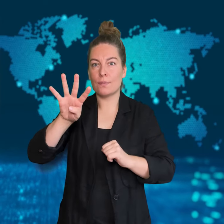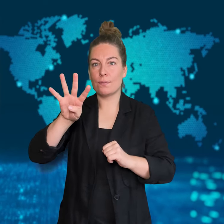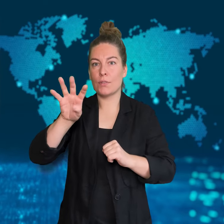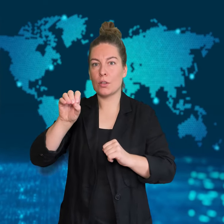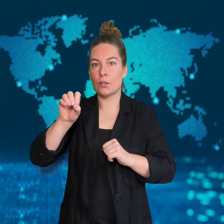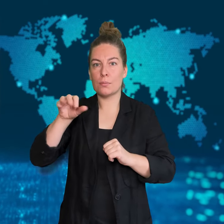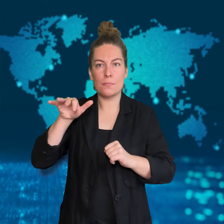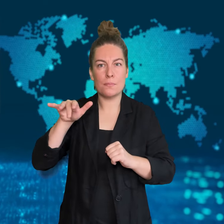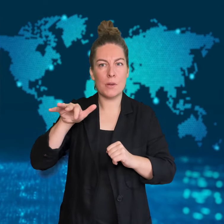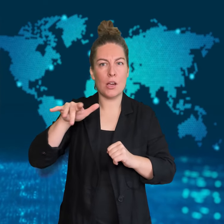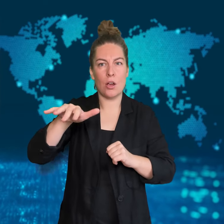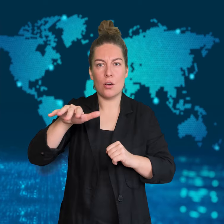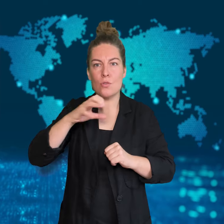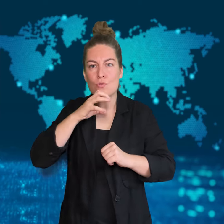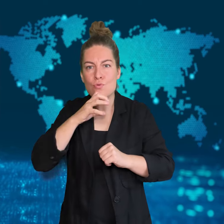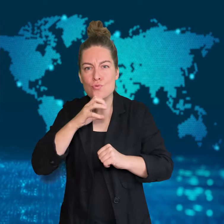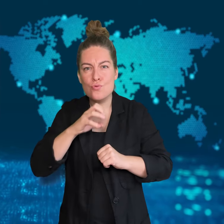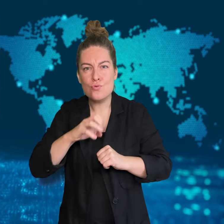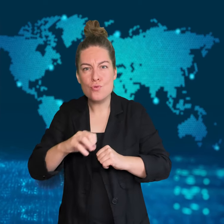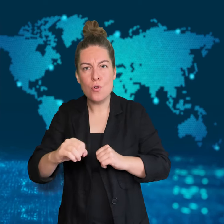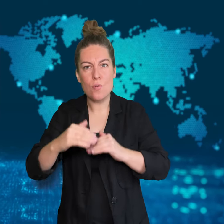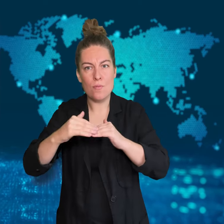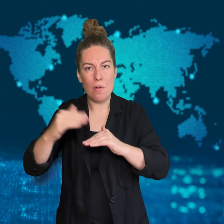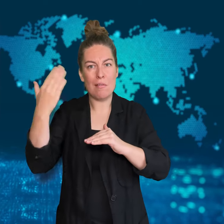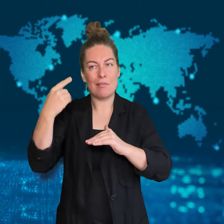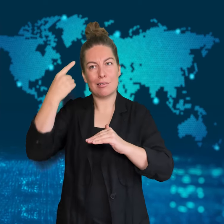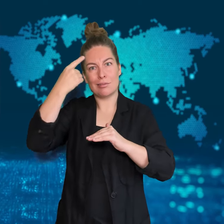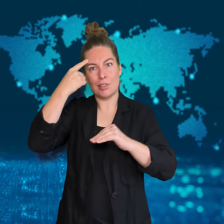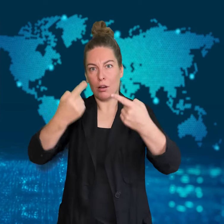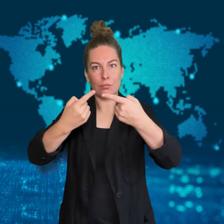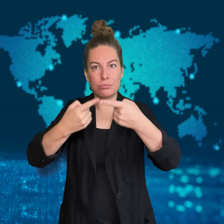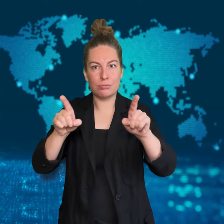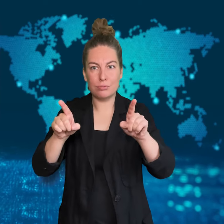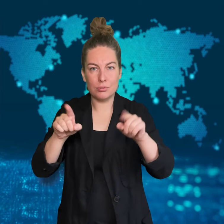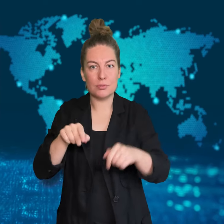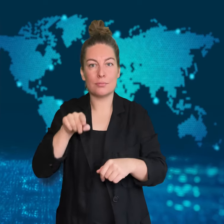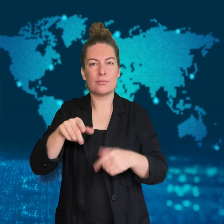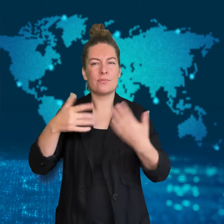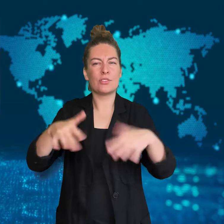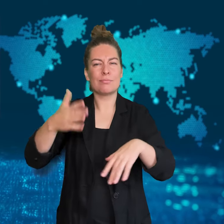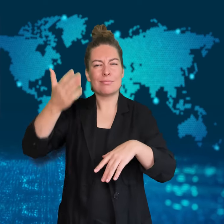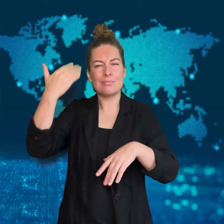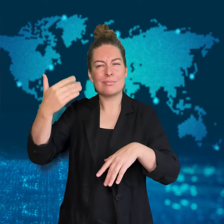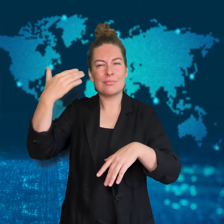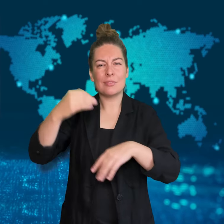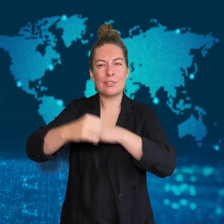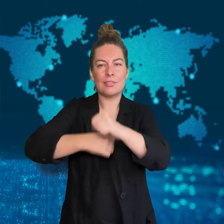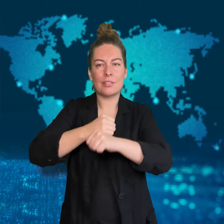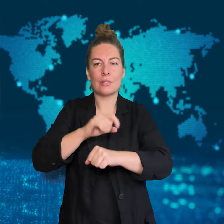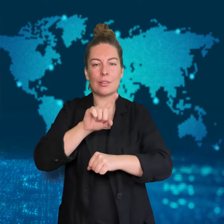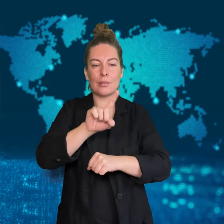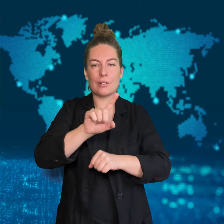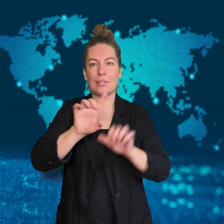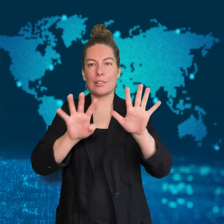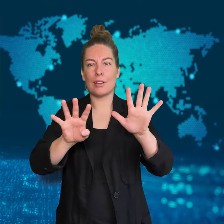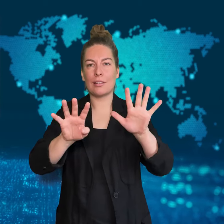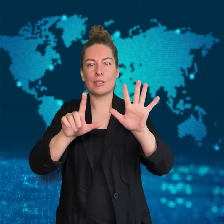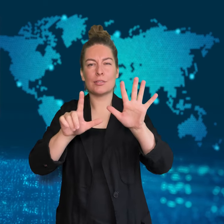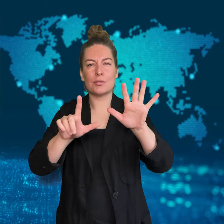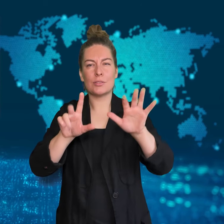than had been believed previously.